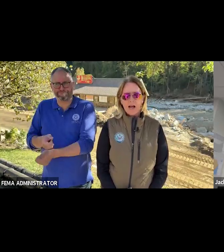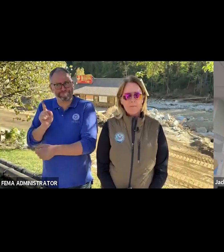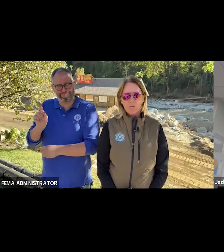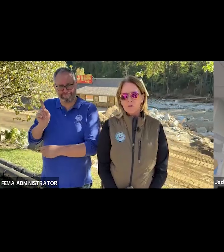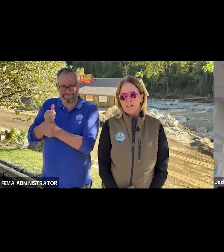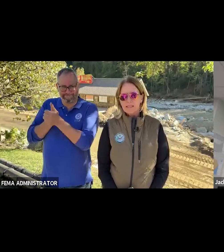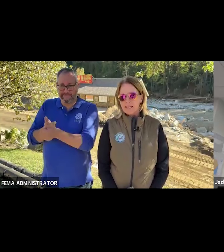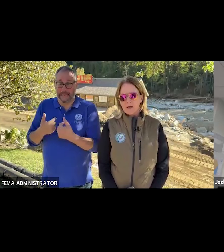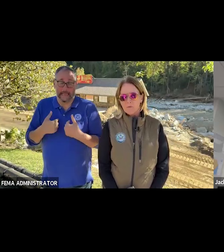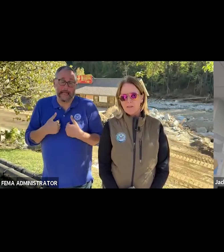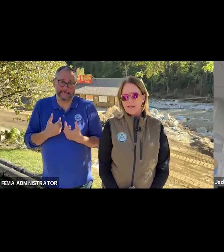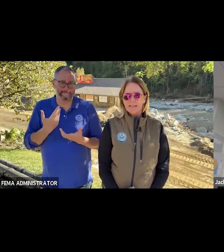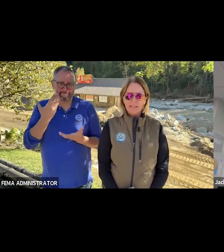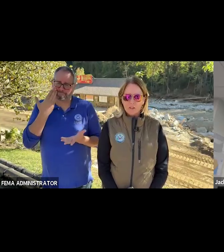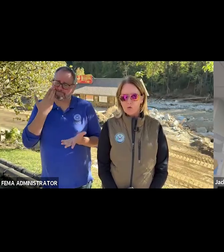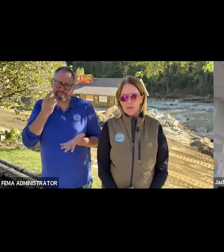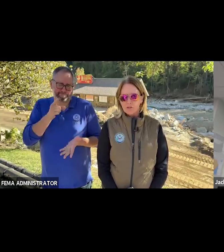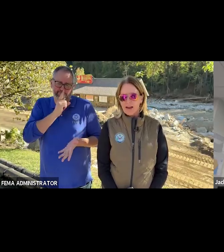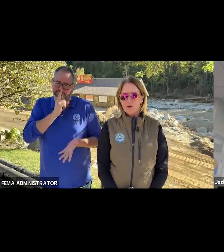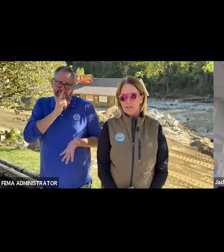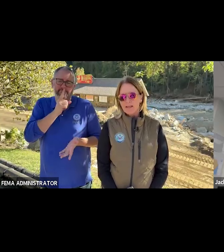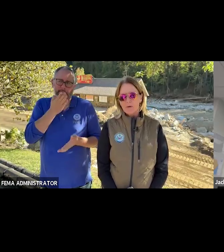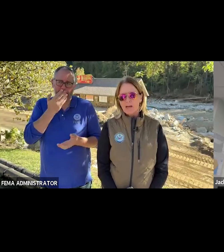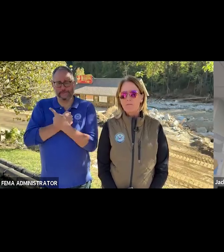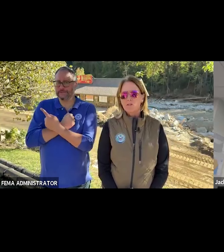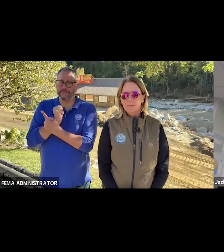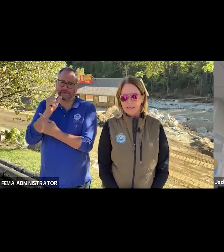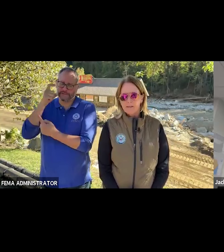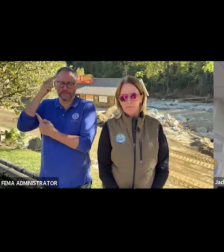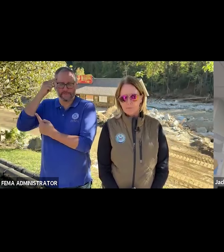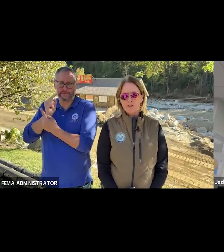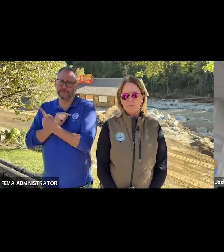I wouldn't want to say a number that isn't correct or accurate, and they would have the most updated information.